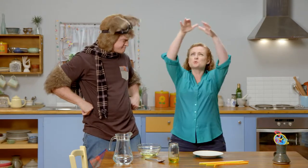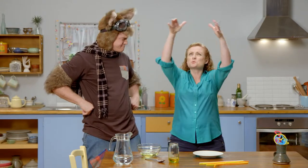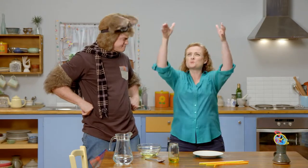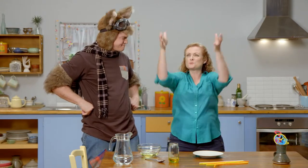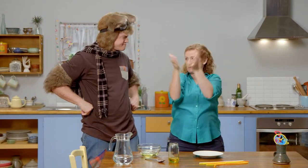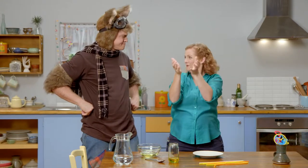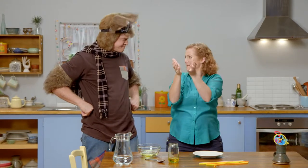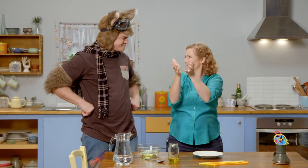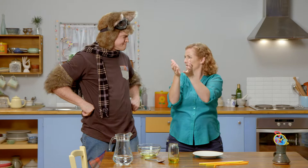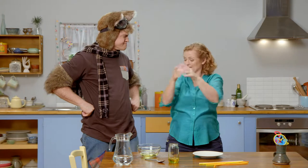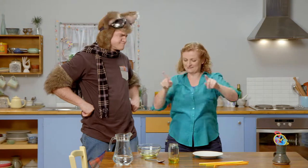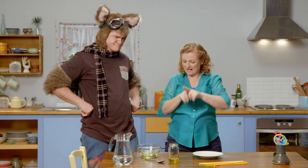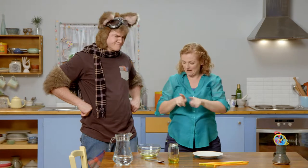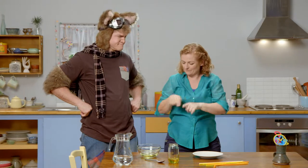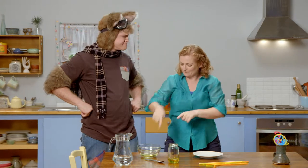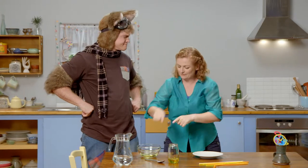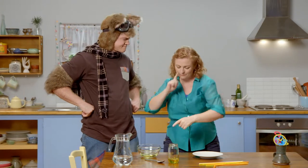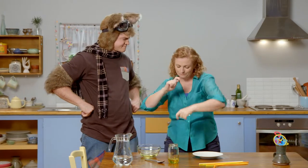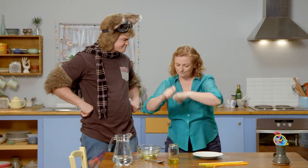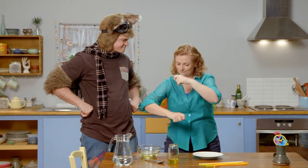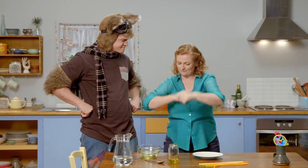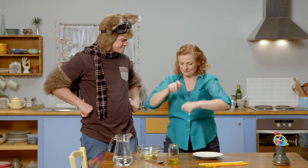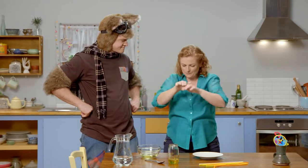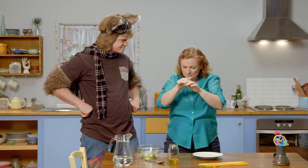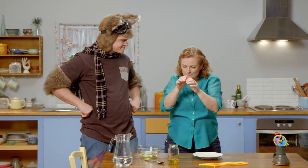the balloon had a skin? It's the same thing here.